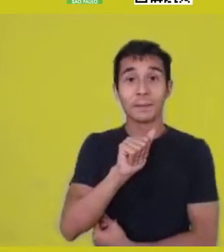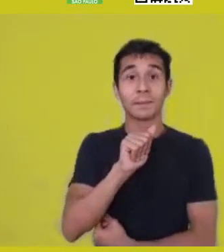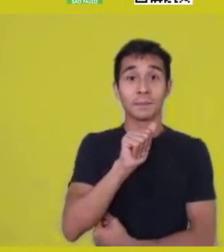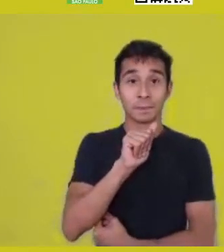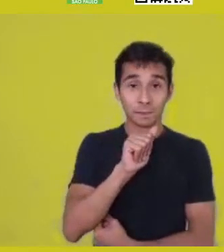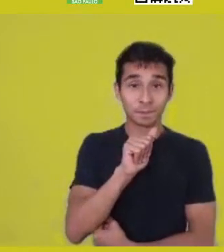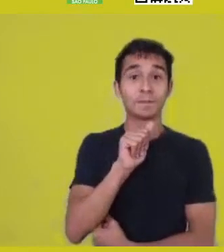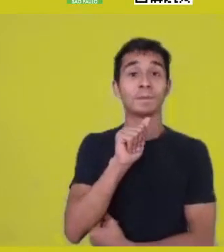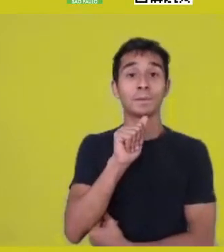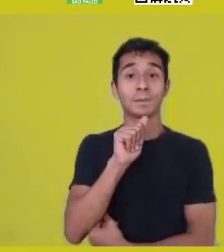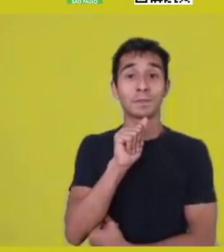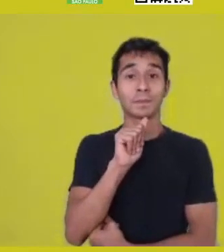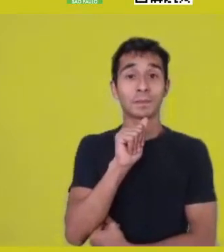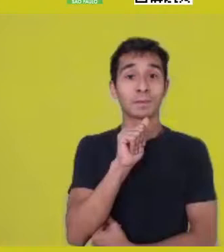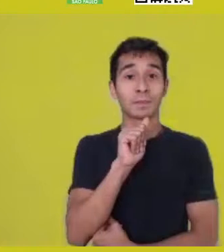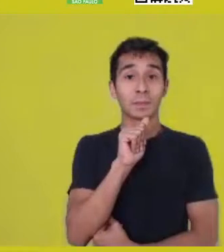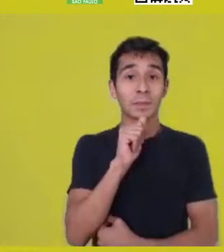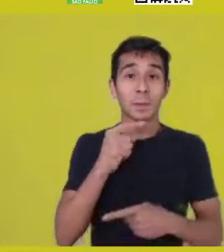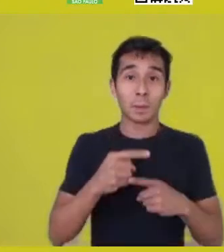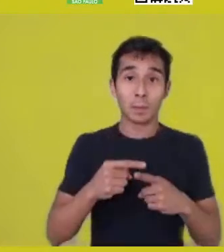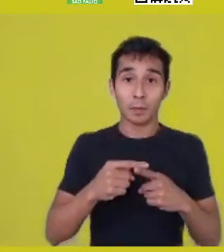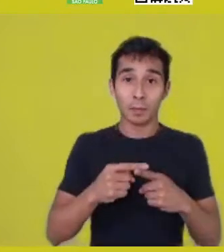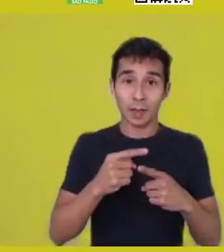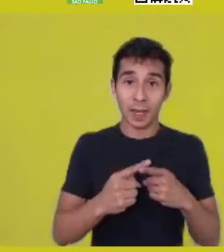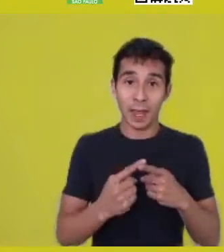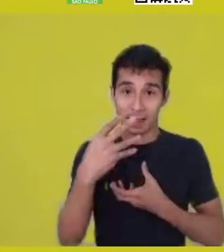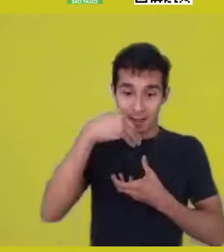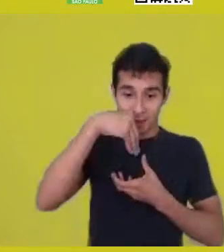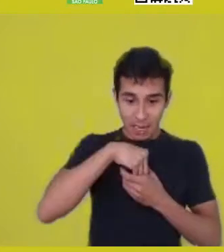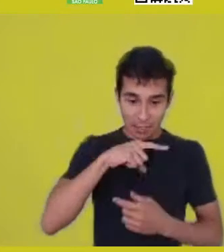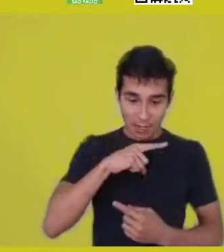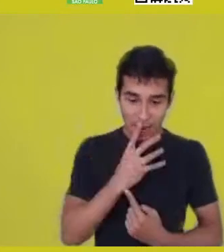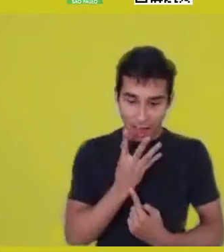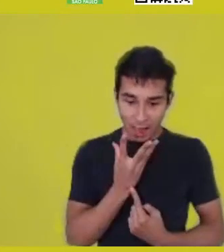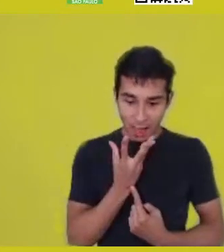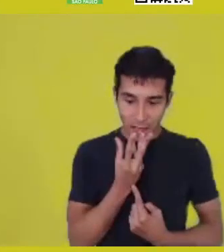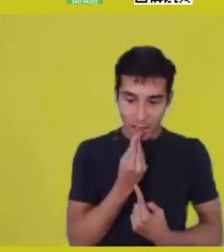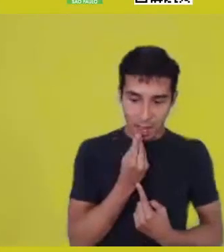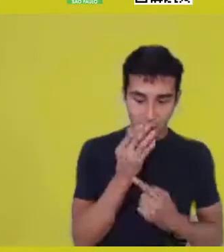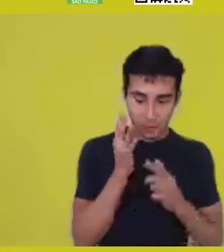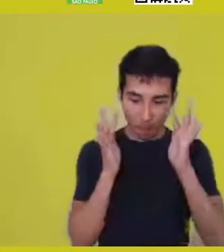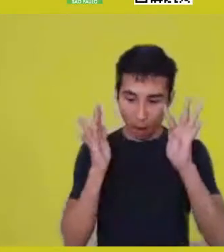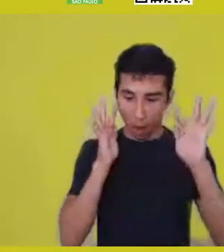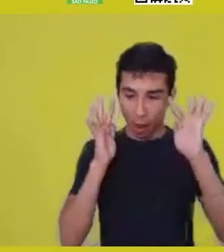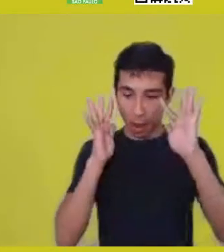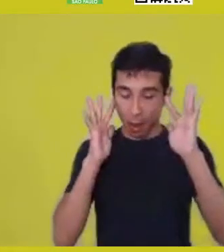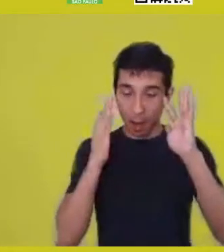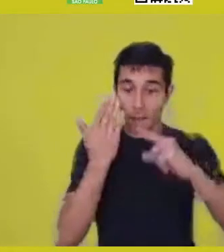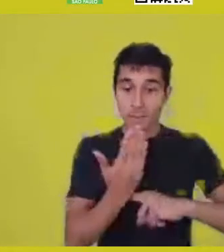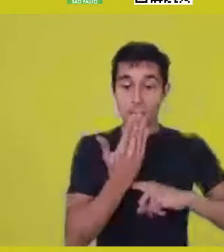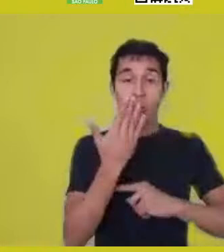And to living itself. That way is aesthetic.